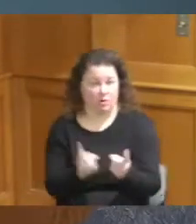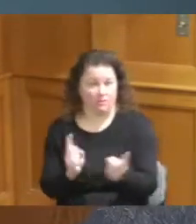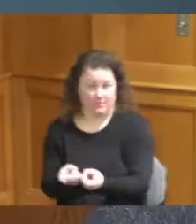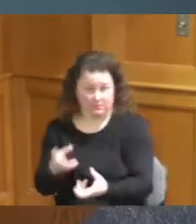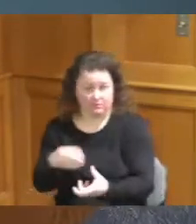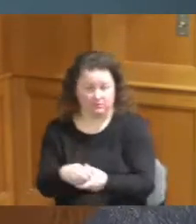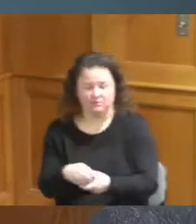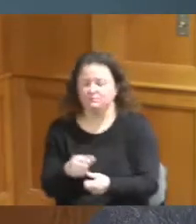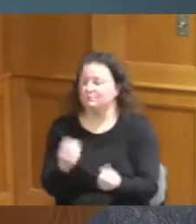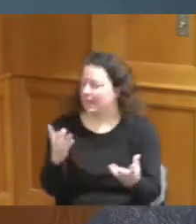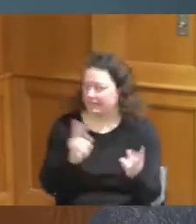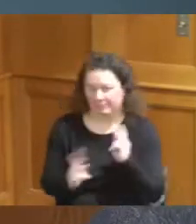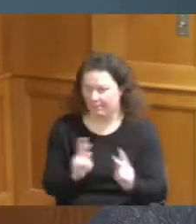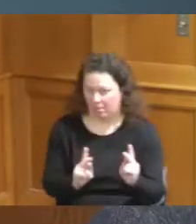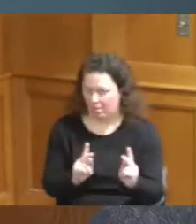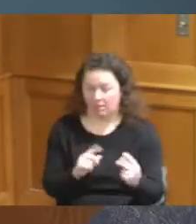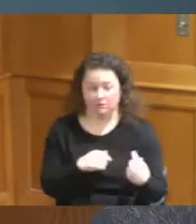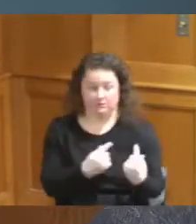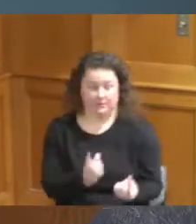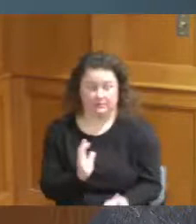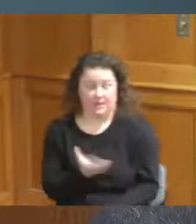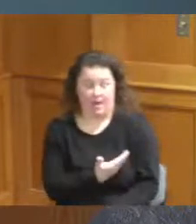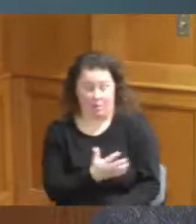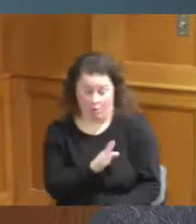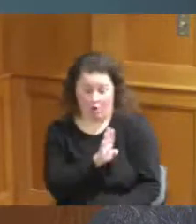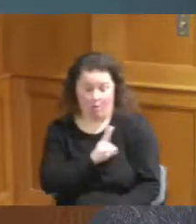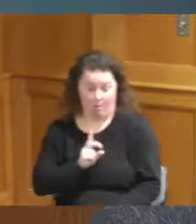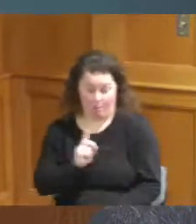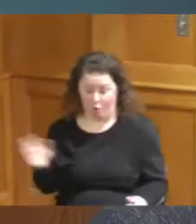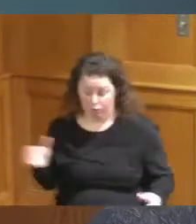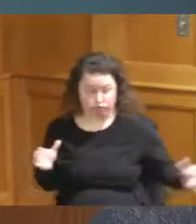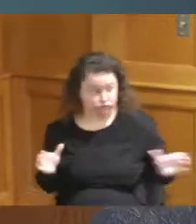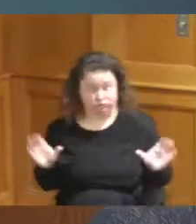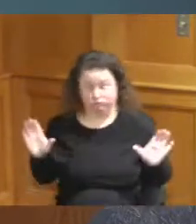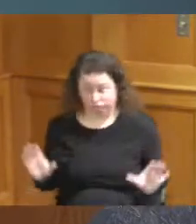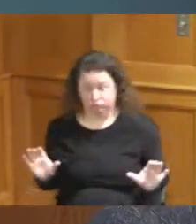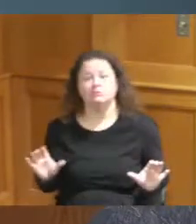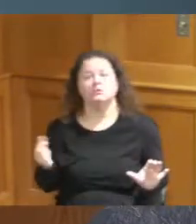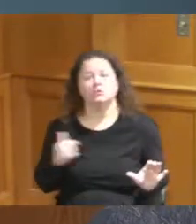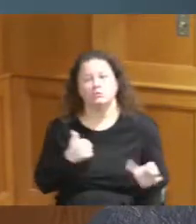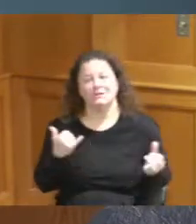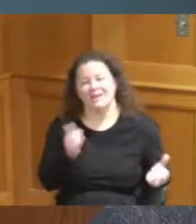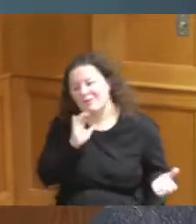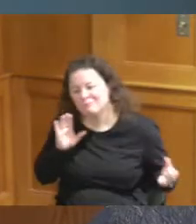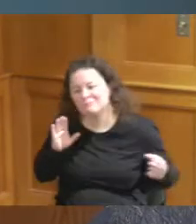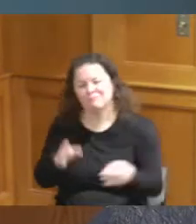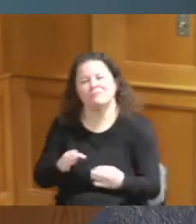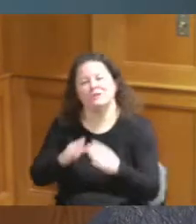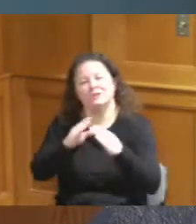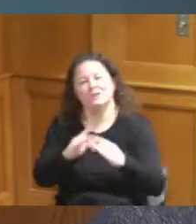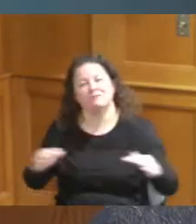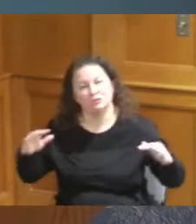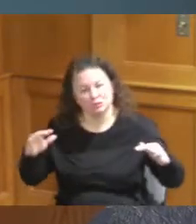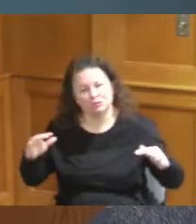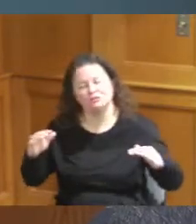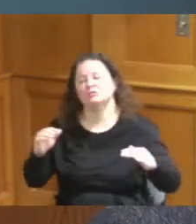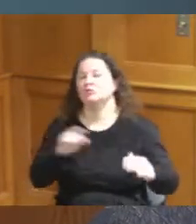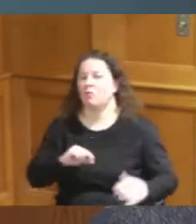has gotten here that we have moved to diversify qualified folks and we want to honor them during